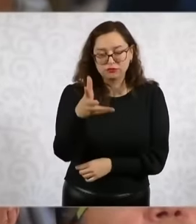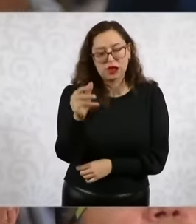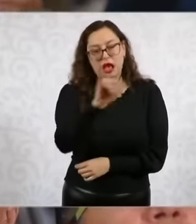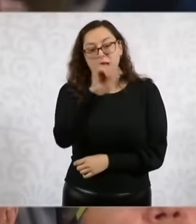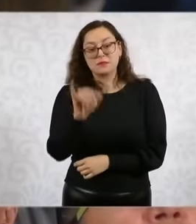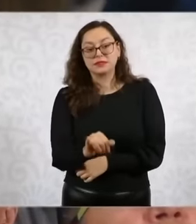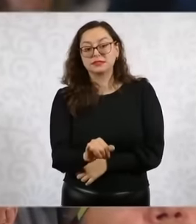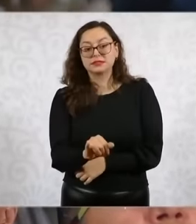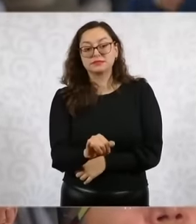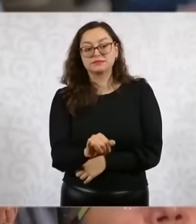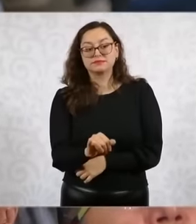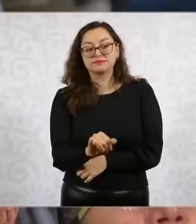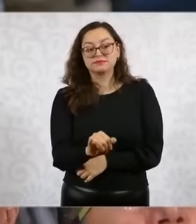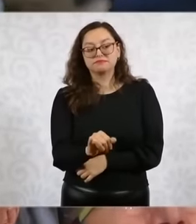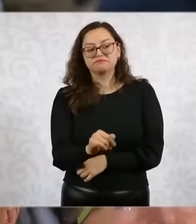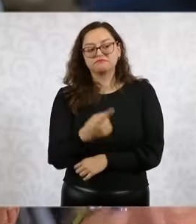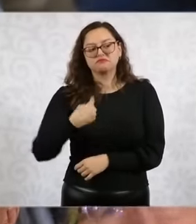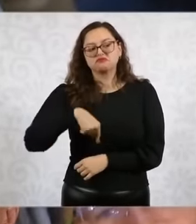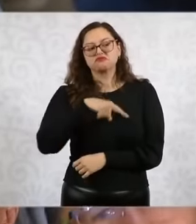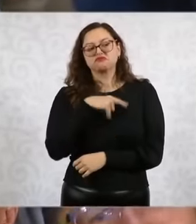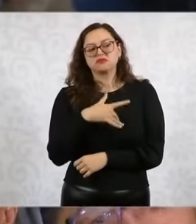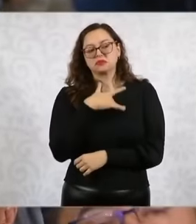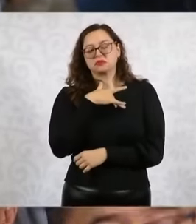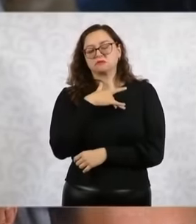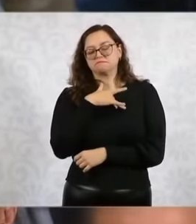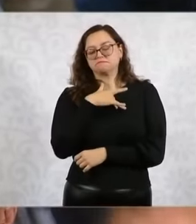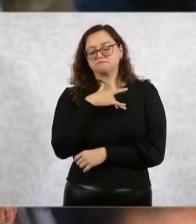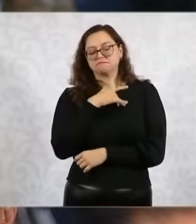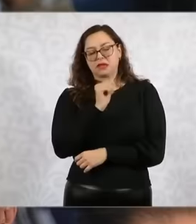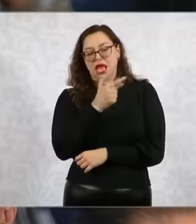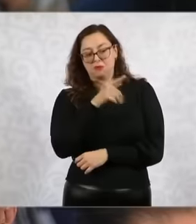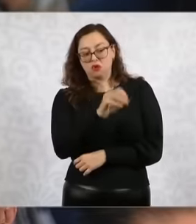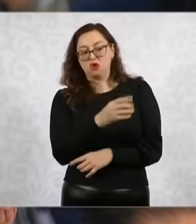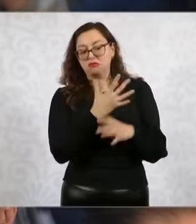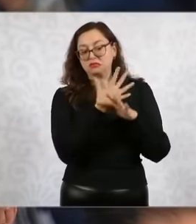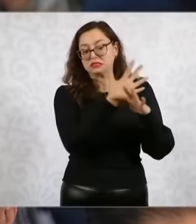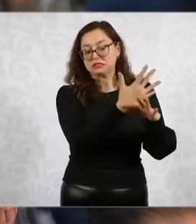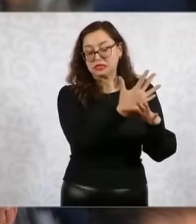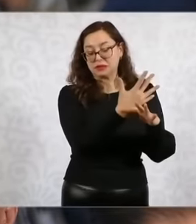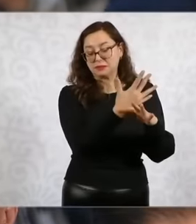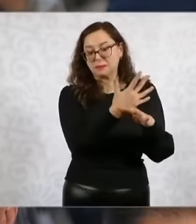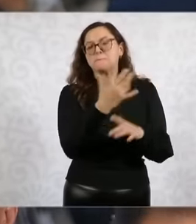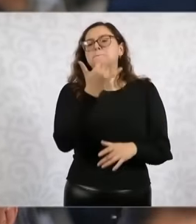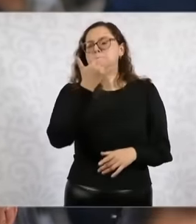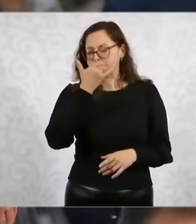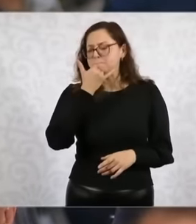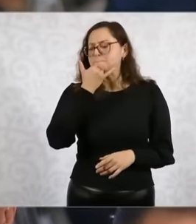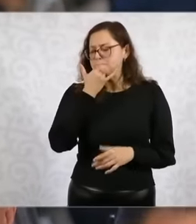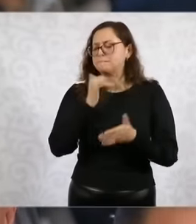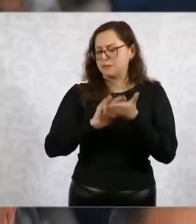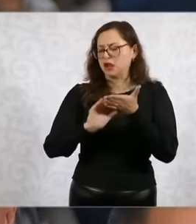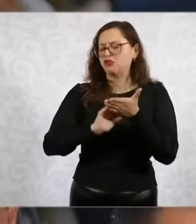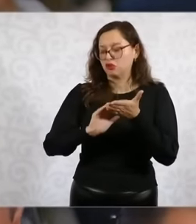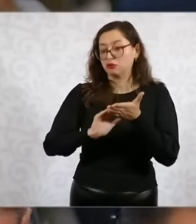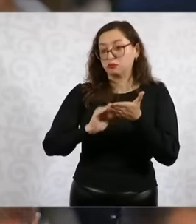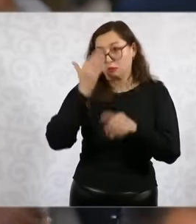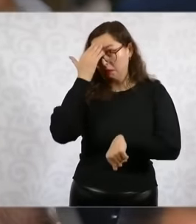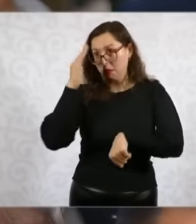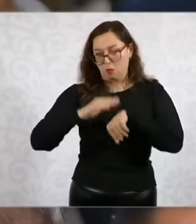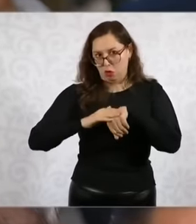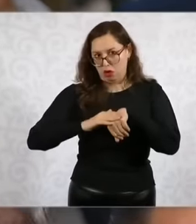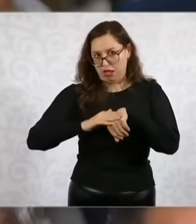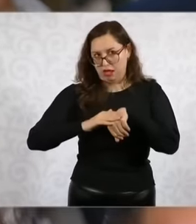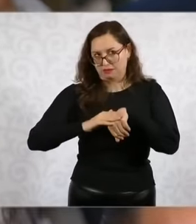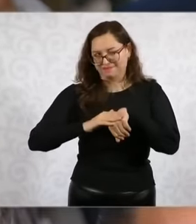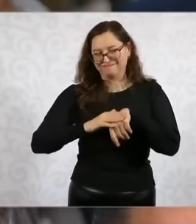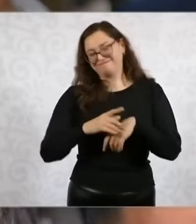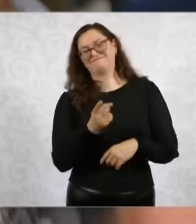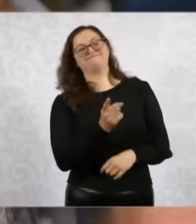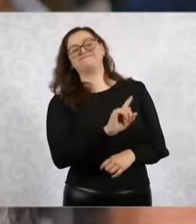forgetfulness No, what do you think I owe or what do you think? He tells the people who wait or who voted for the trial of the